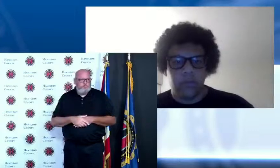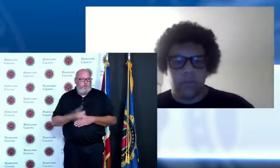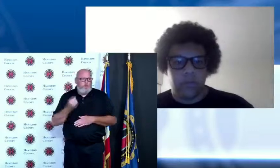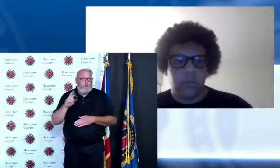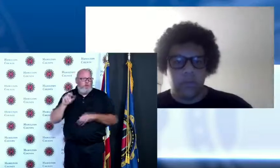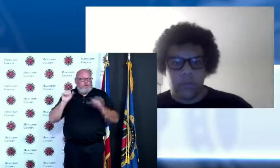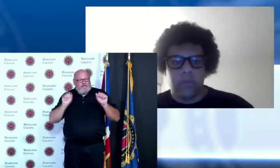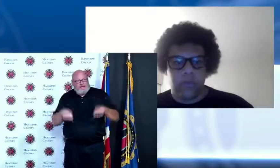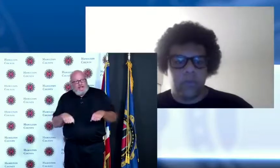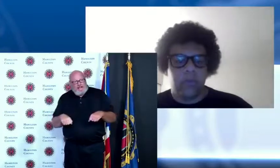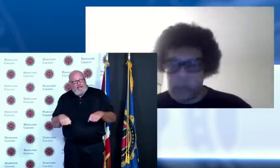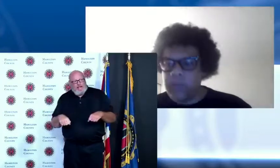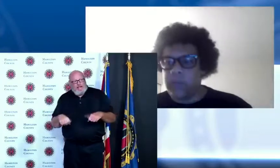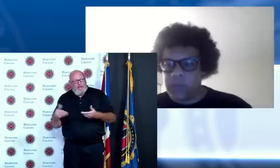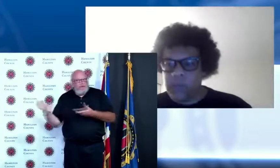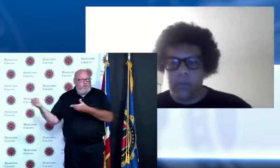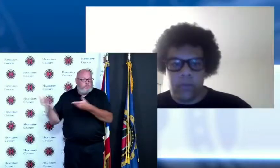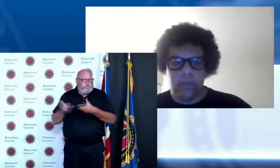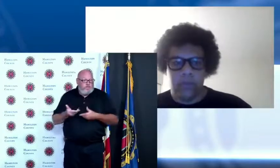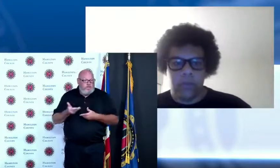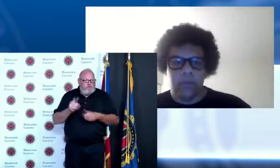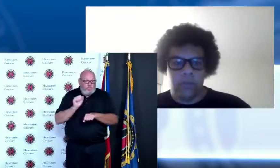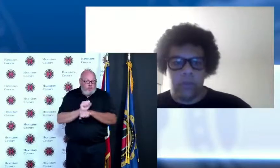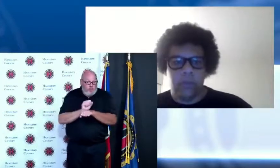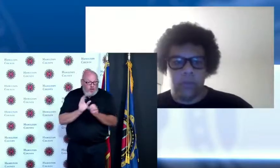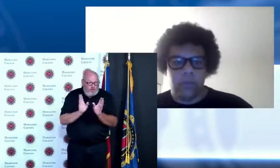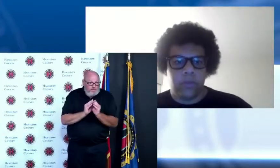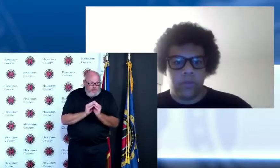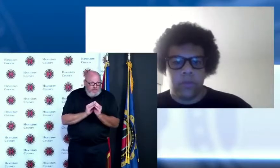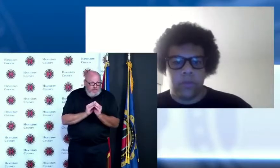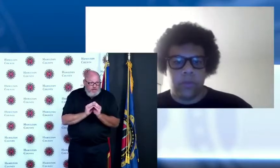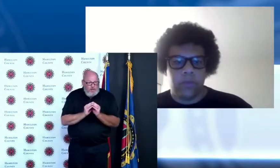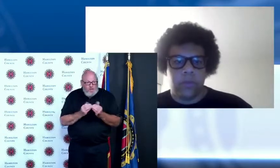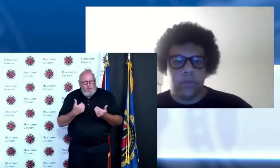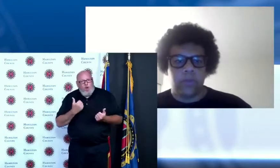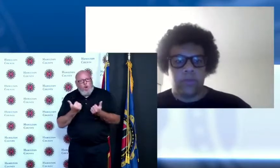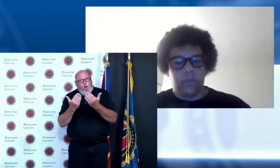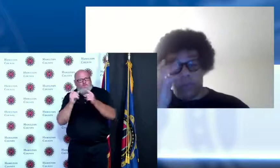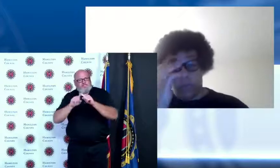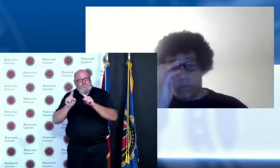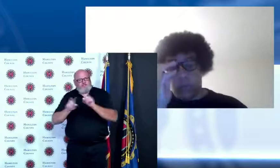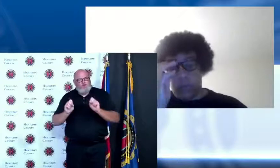allow them that opportunity so you're right Covid has taught us that we can get a lot done virtually